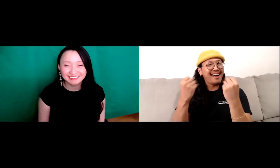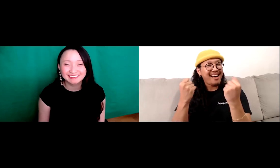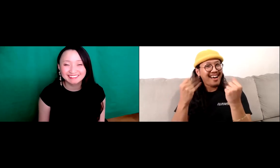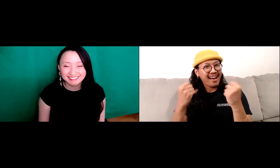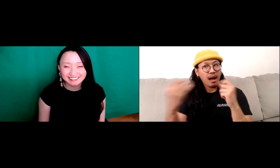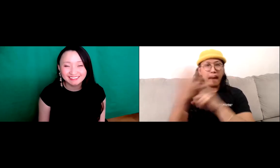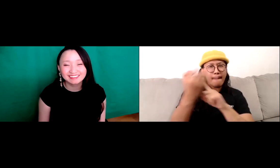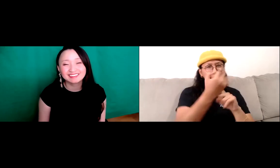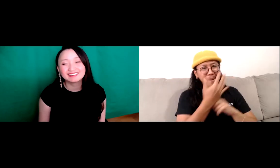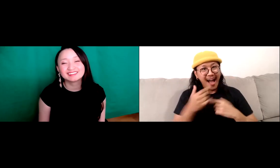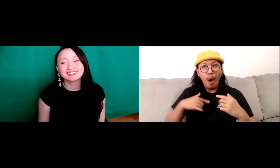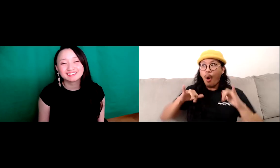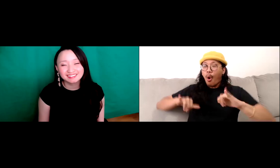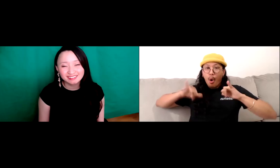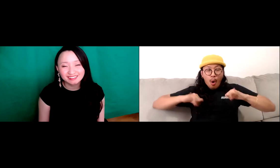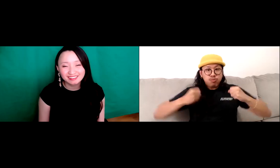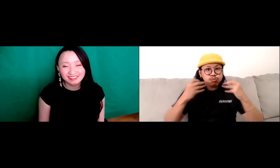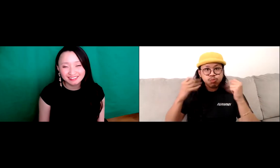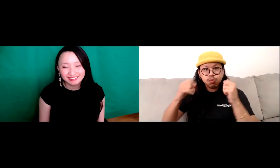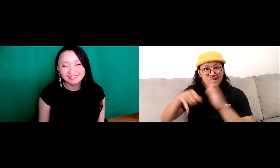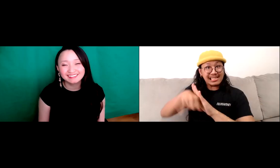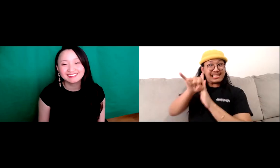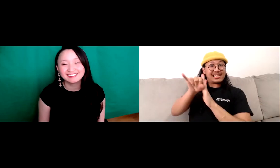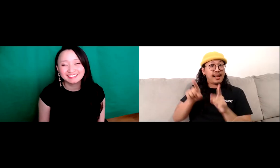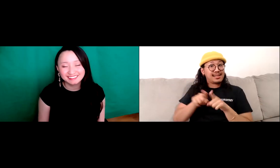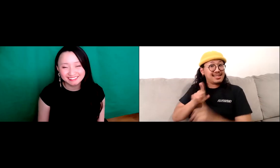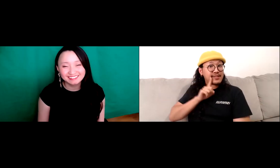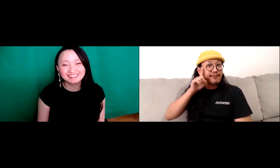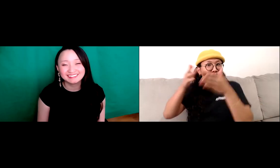then in California, once I moved there. I was exposed to sign language, and it blew